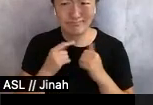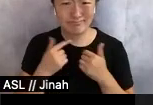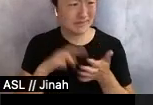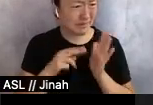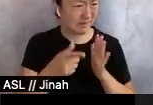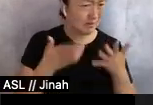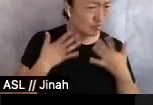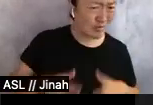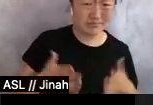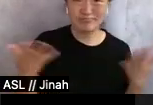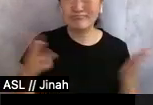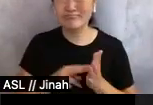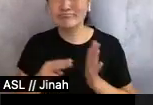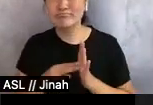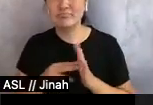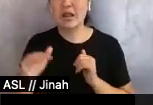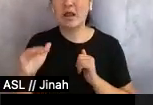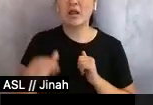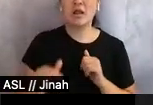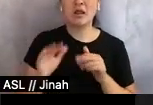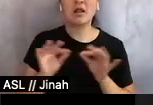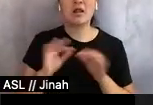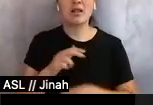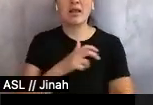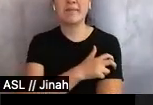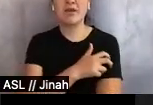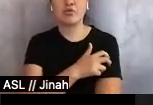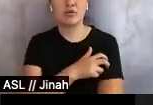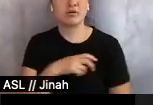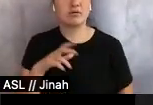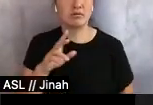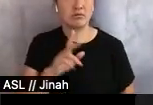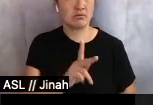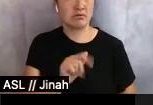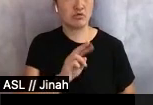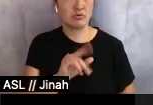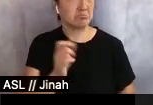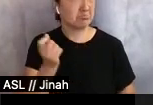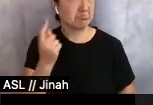A child spoke in Mandarin. Katrina didn't quite understand, but it sounded something like, "Is that a boy?"